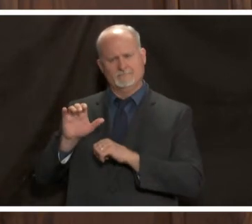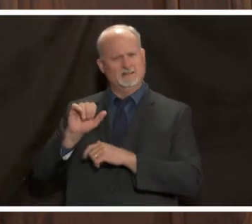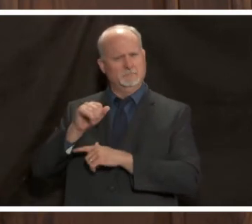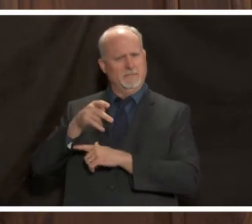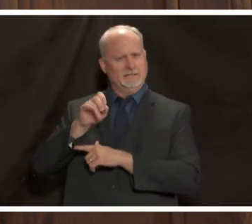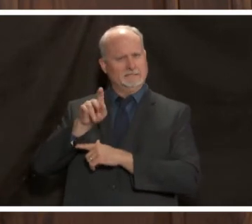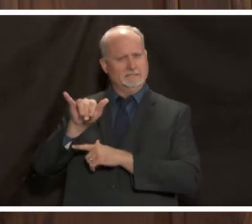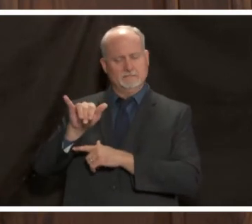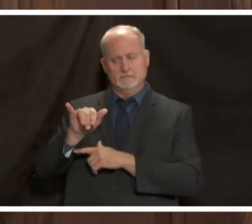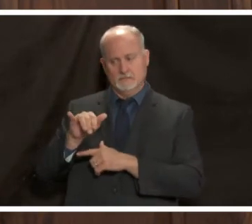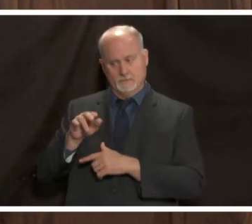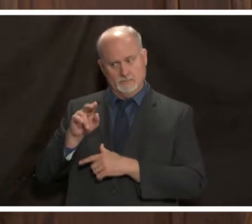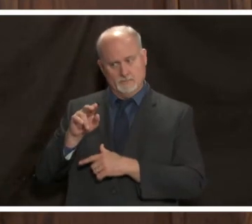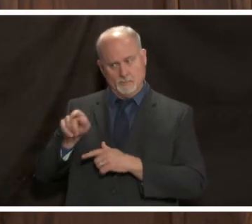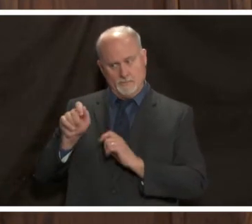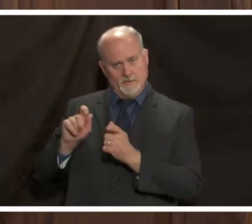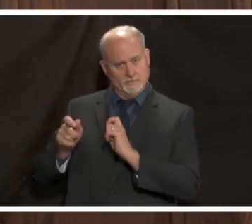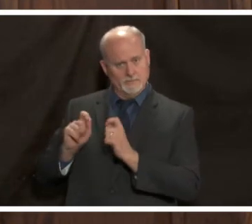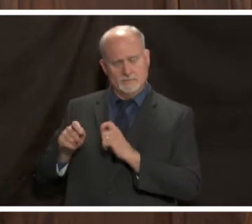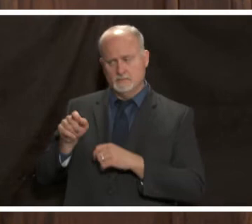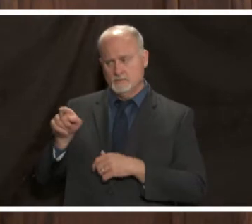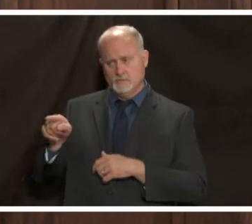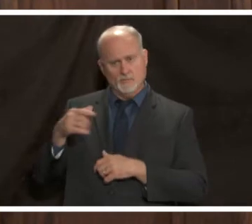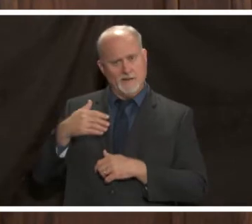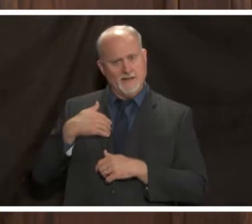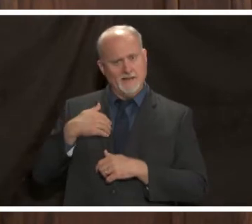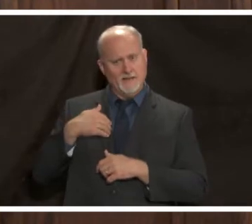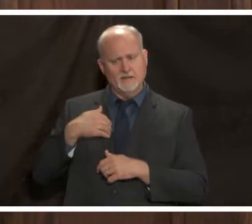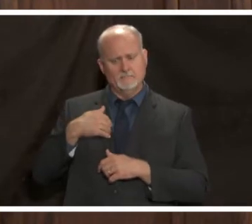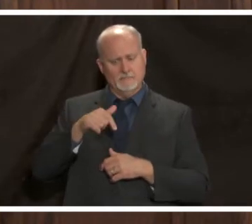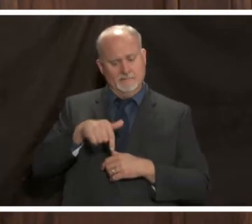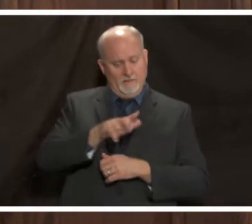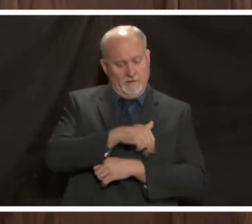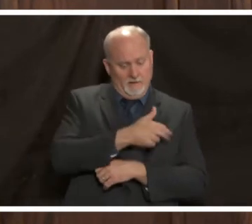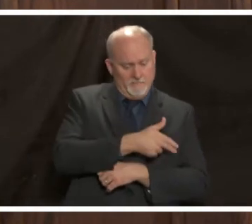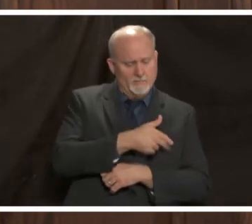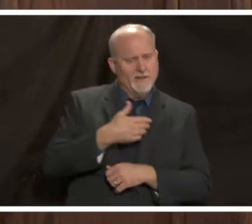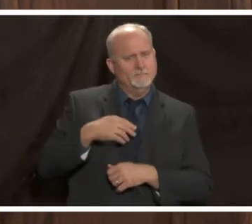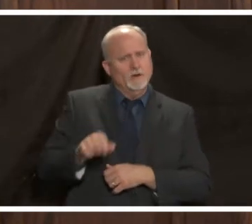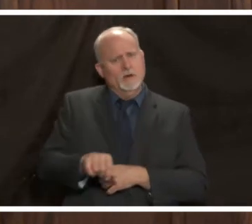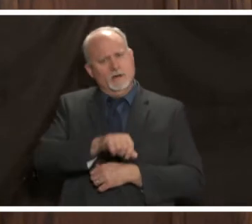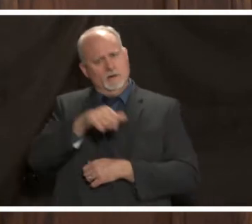is part of that plan do you have a location outside the hospital or a way to house people